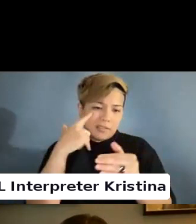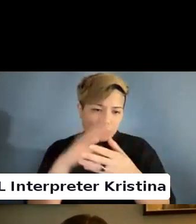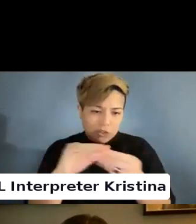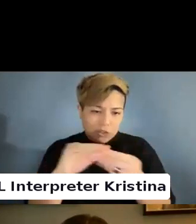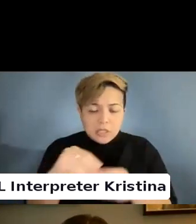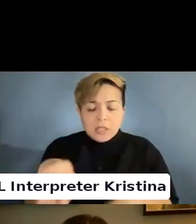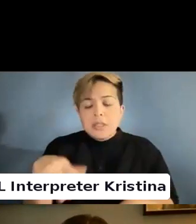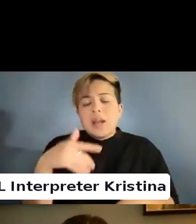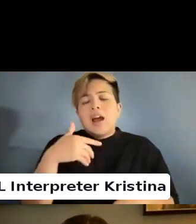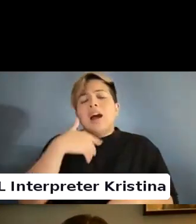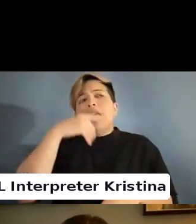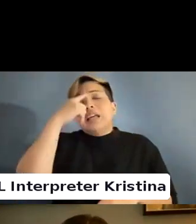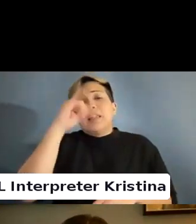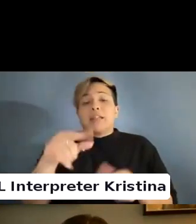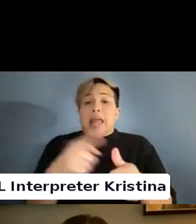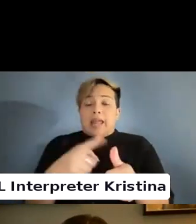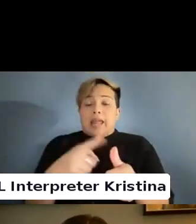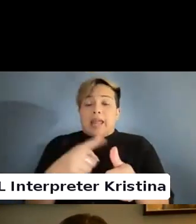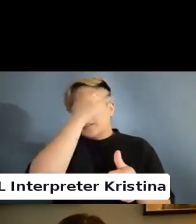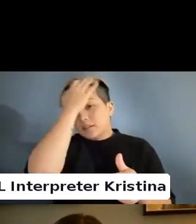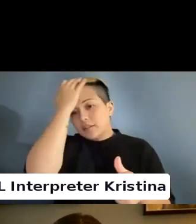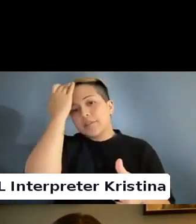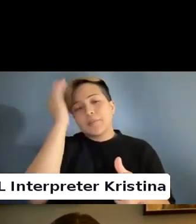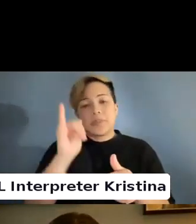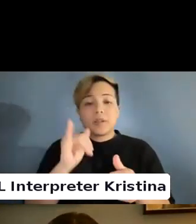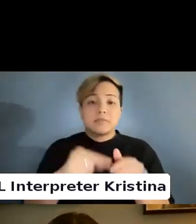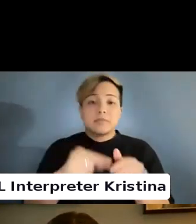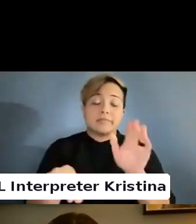Because I think that the stigmatization is a problem.